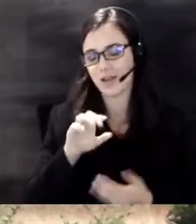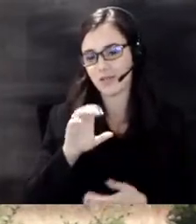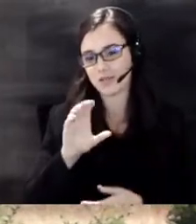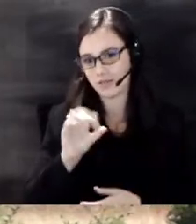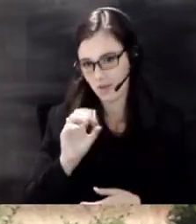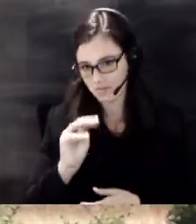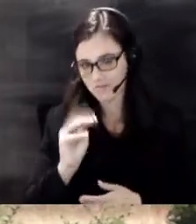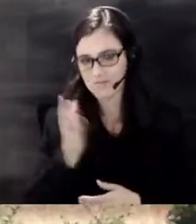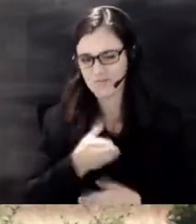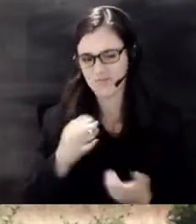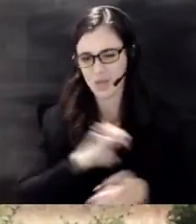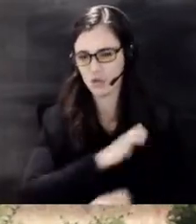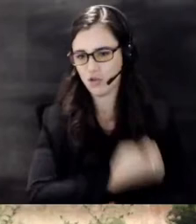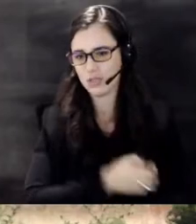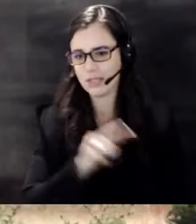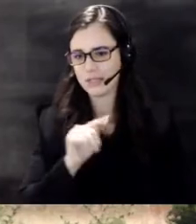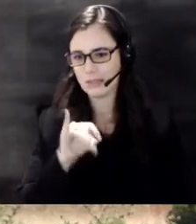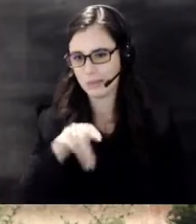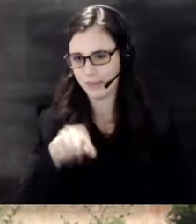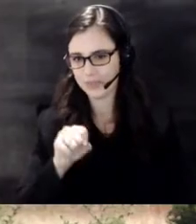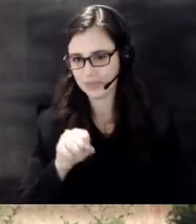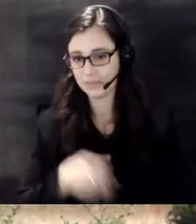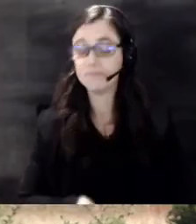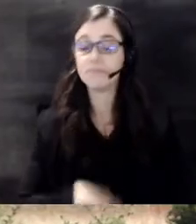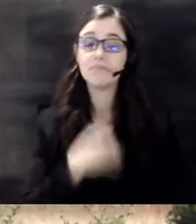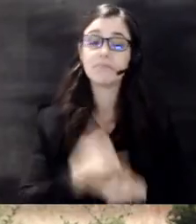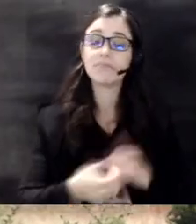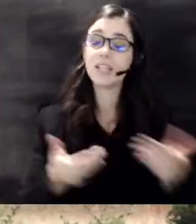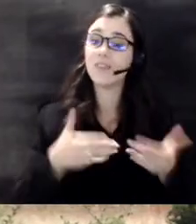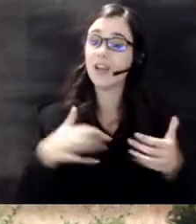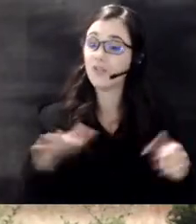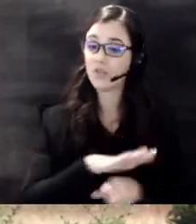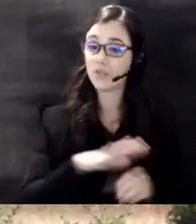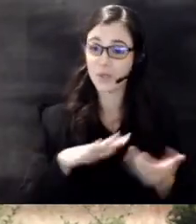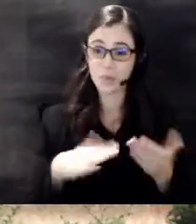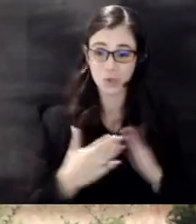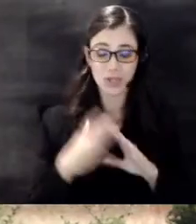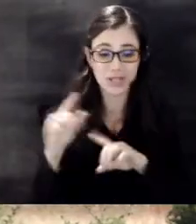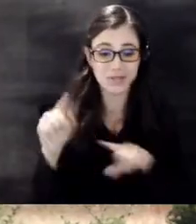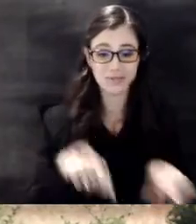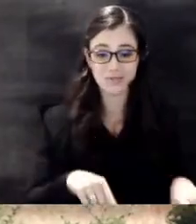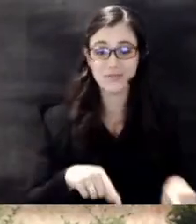finally I want to invite the entire Community out to wichita's next to next week's public